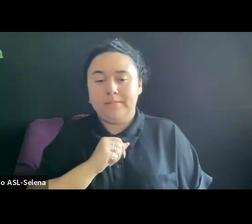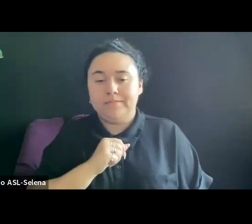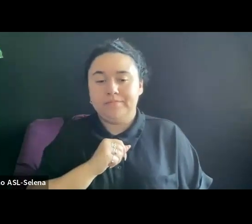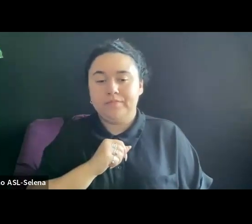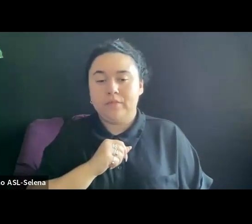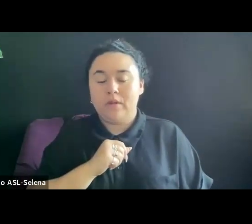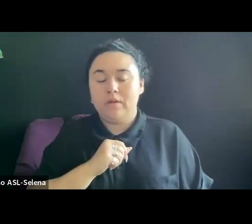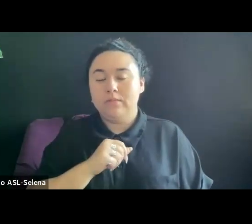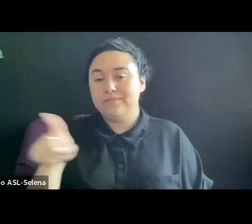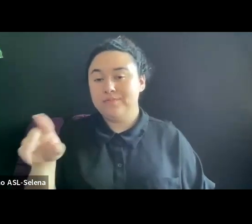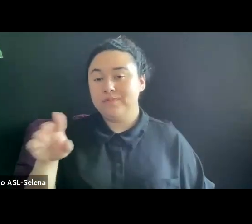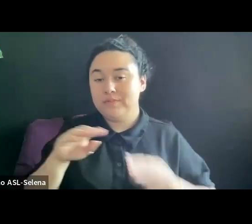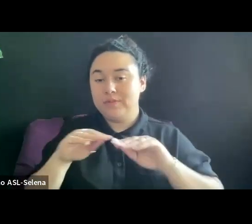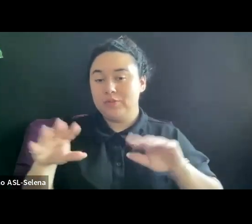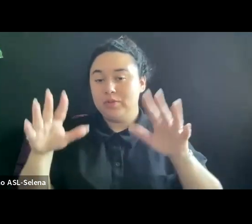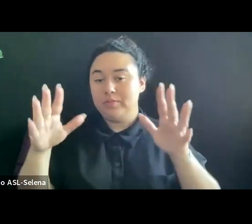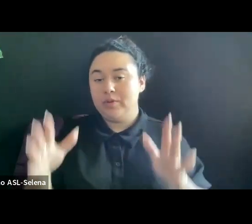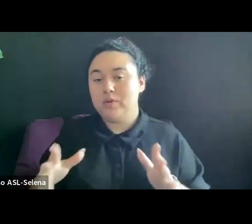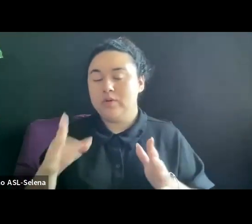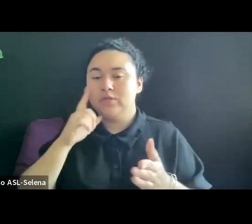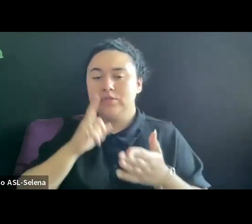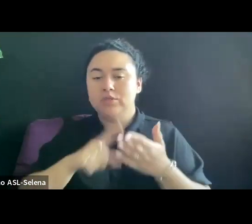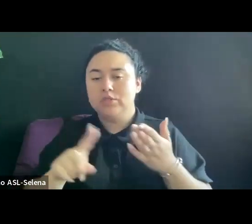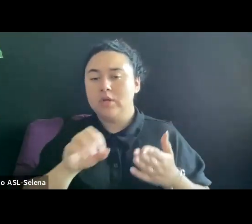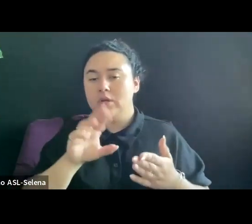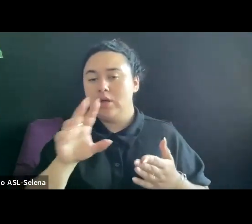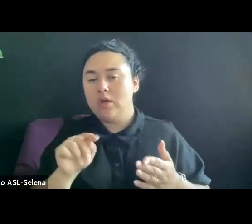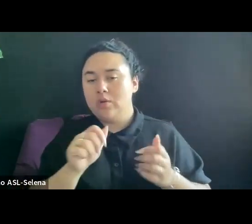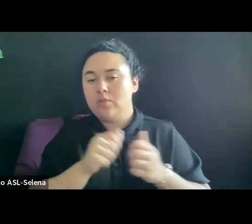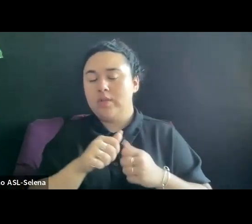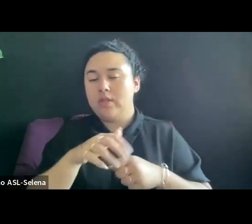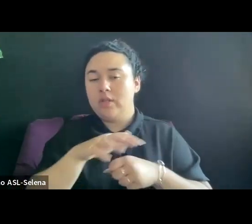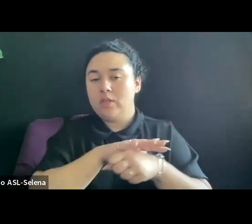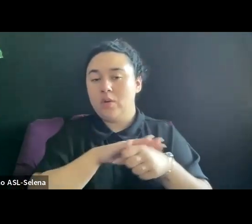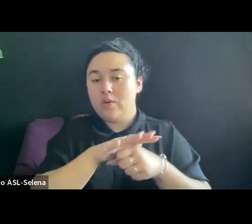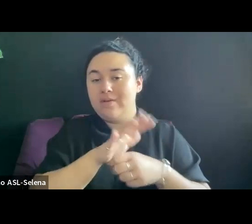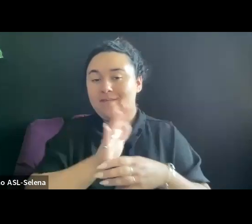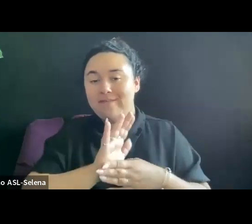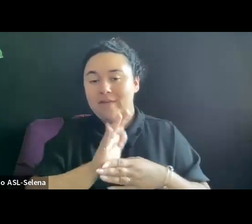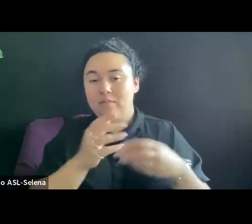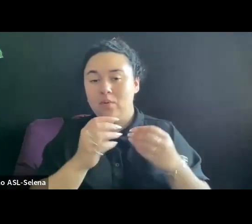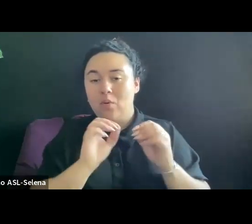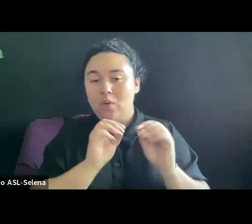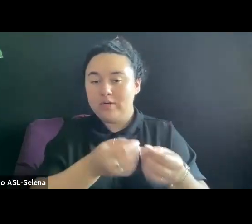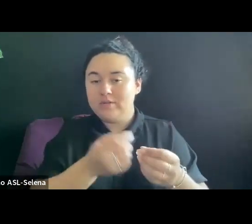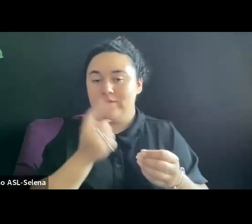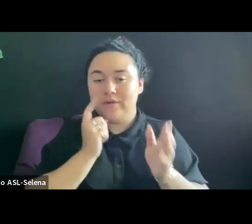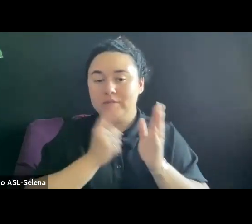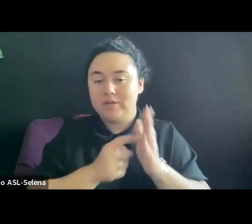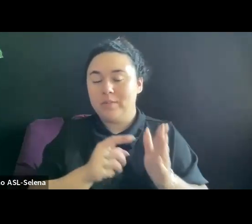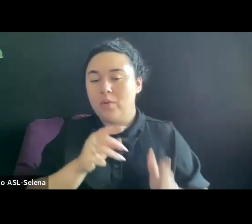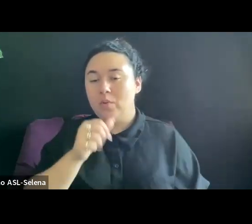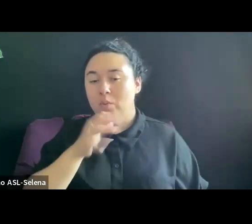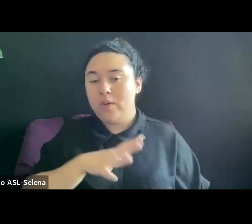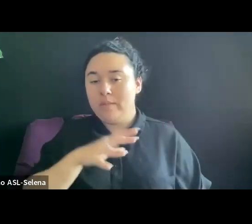CHECK THEM OUT WITH LOCAL FILM ORGANIZATIONS SUCH AS WOMEN IN FILM OR PLACES LIKE THE D WORD AND